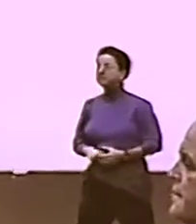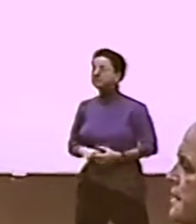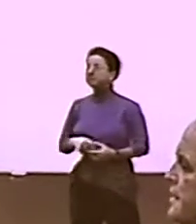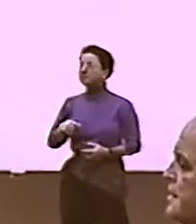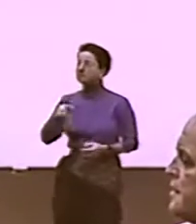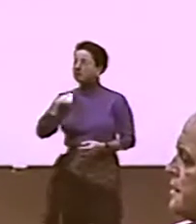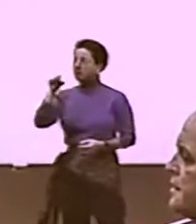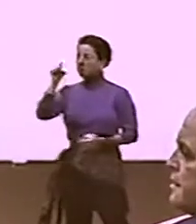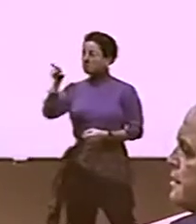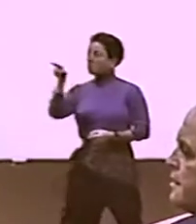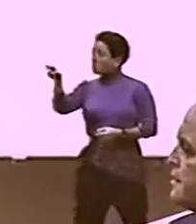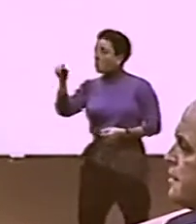WELL, USE THE SIGN.